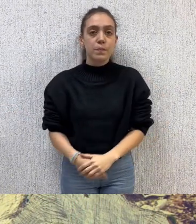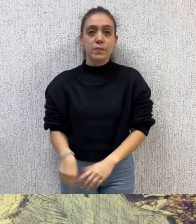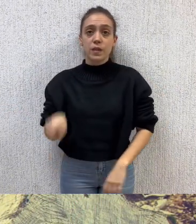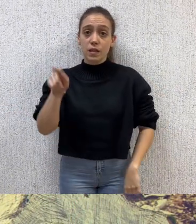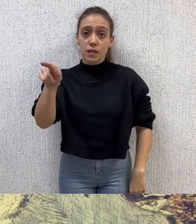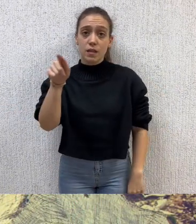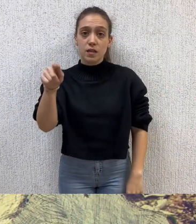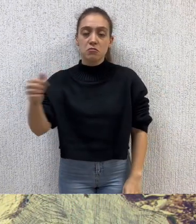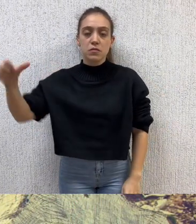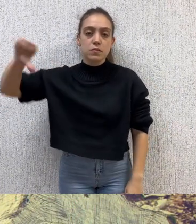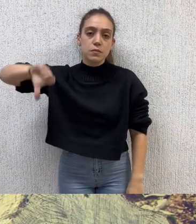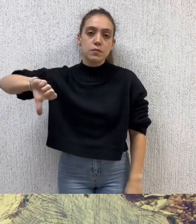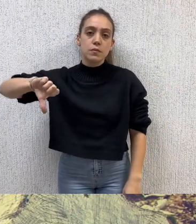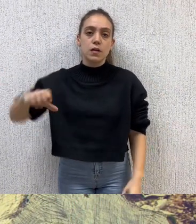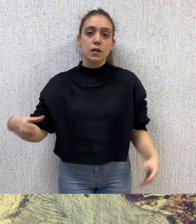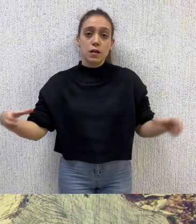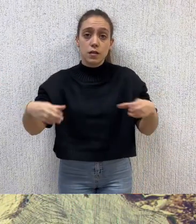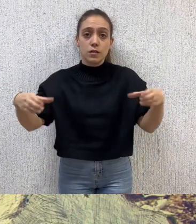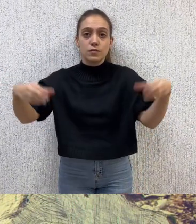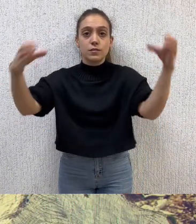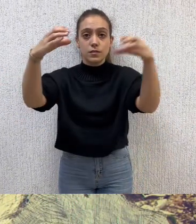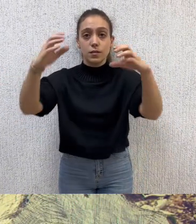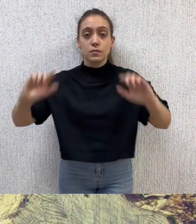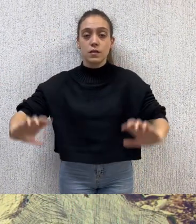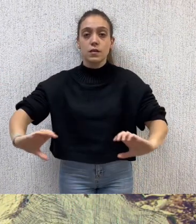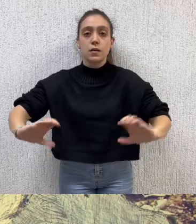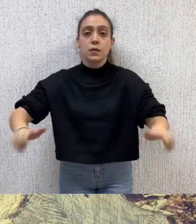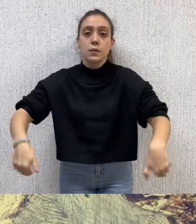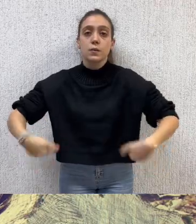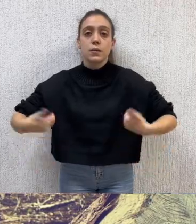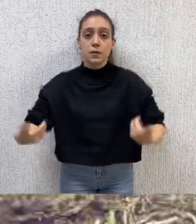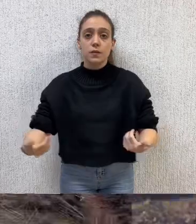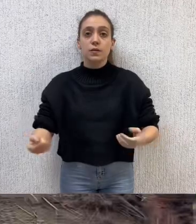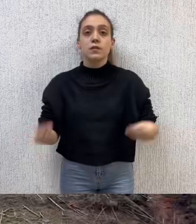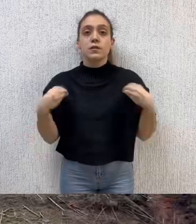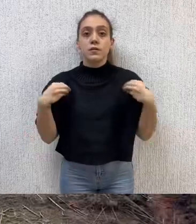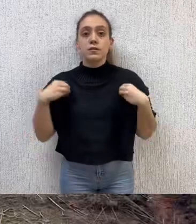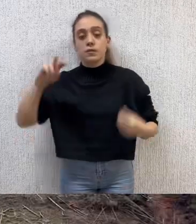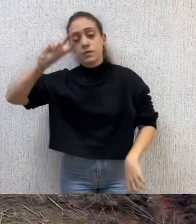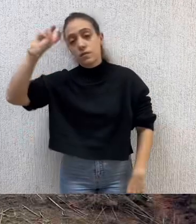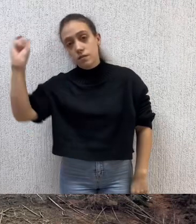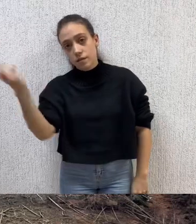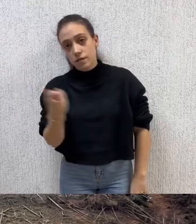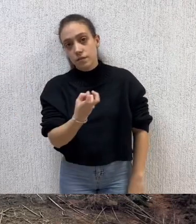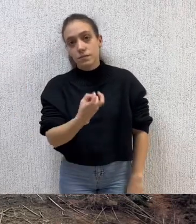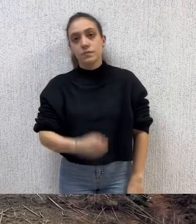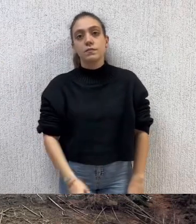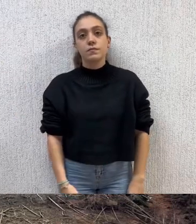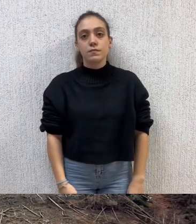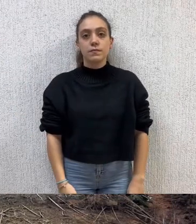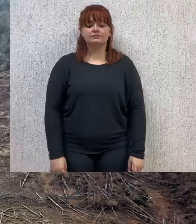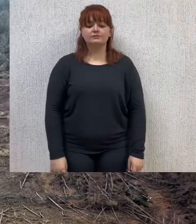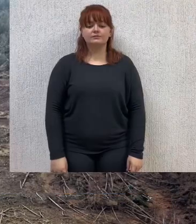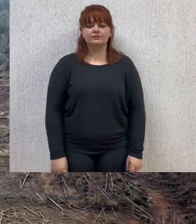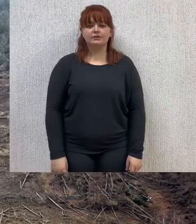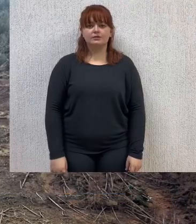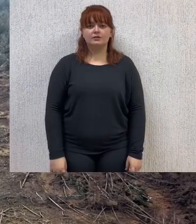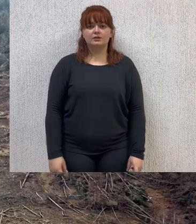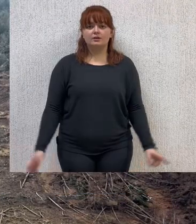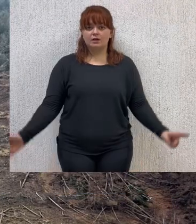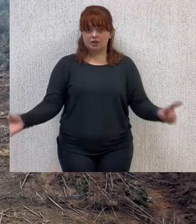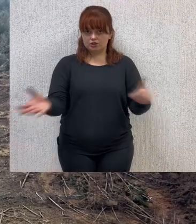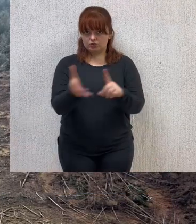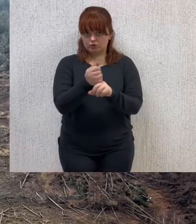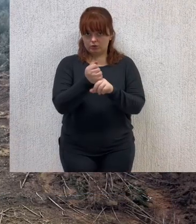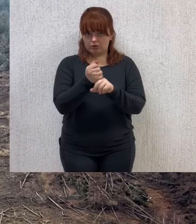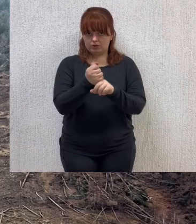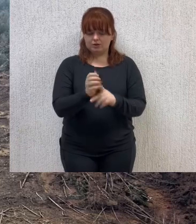Overexploitation of wood and intensive agriculture are causing massive deforestation that negatively affects ecosystems and biodiversity.